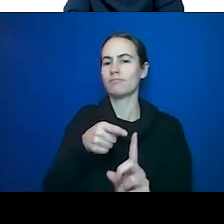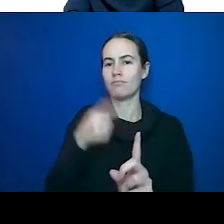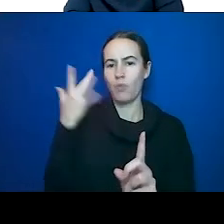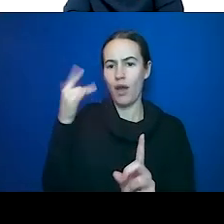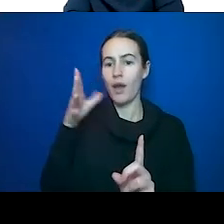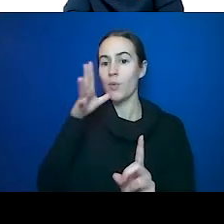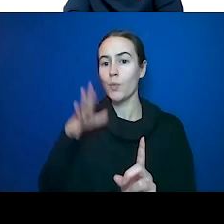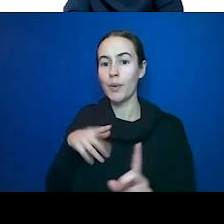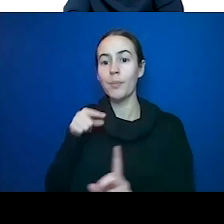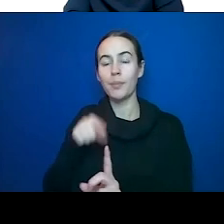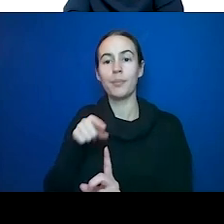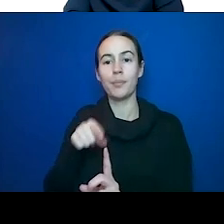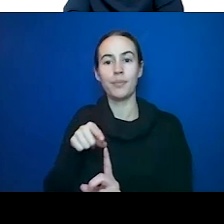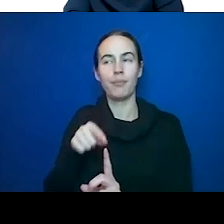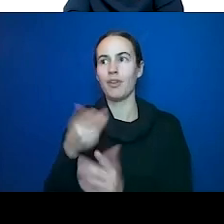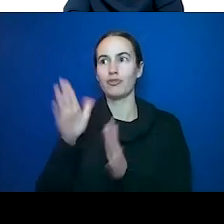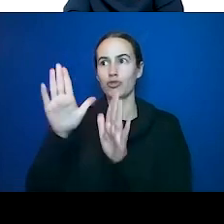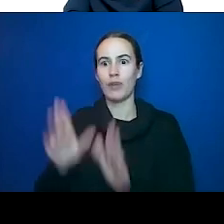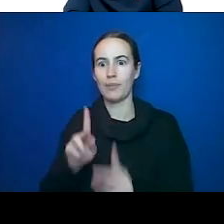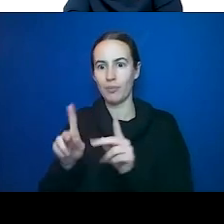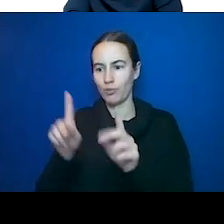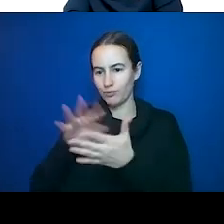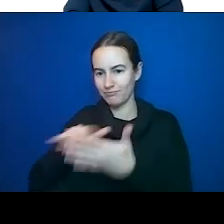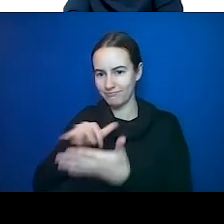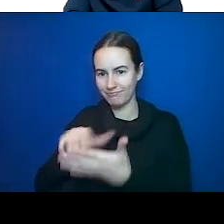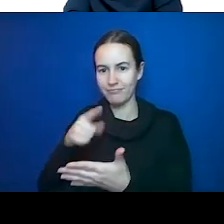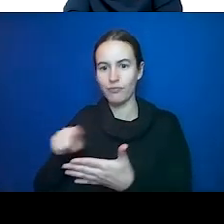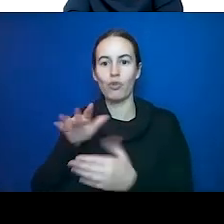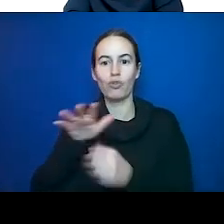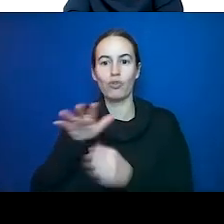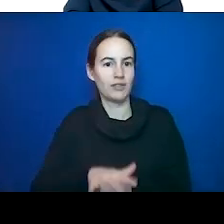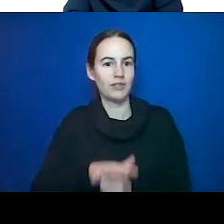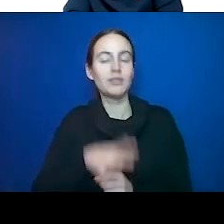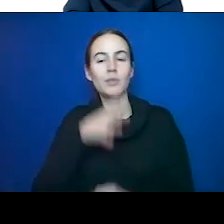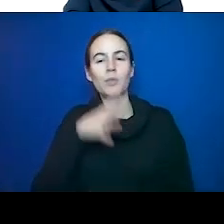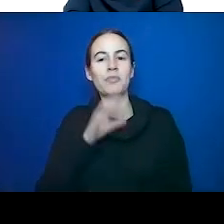stress, especially hose in their late 40s and 50s when they are taking care of a parent with